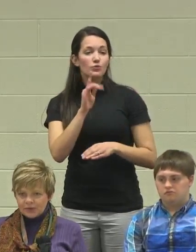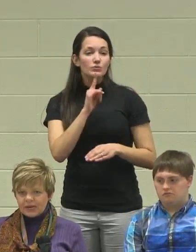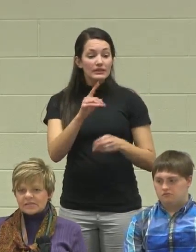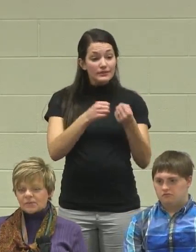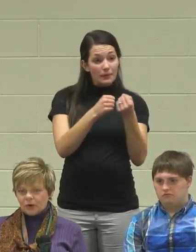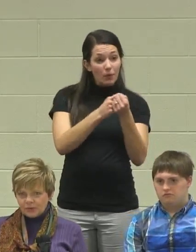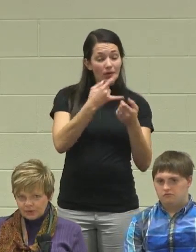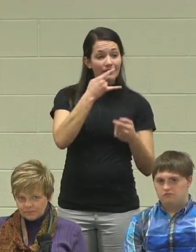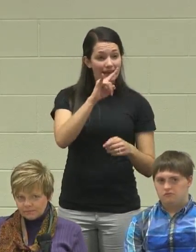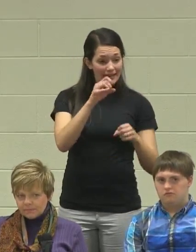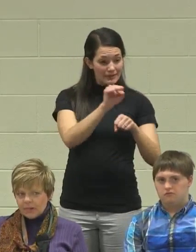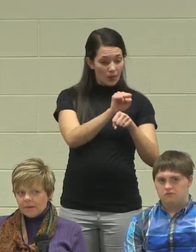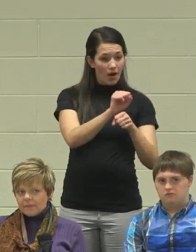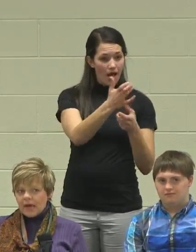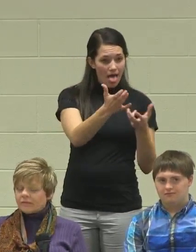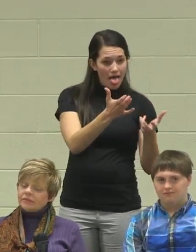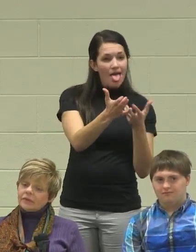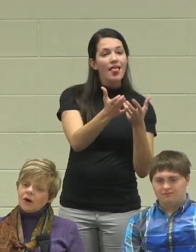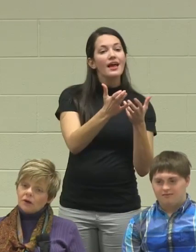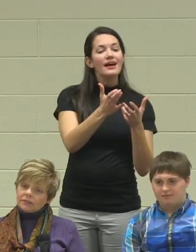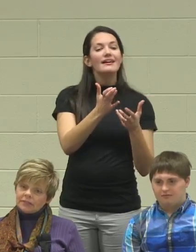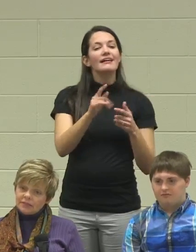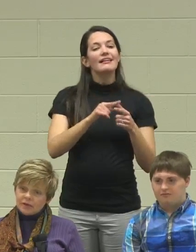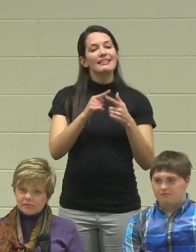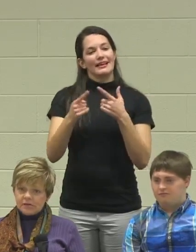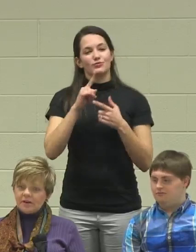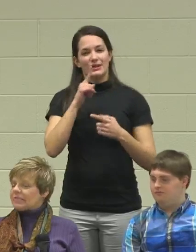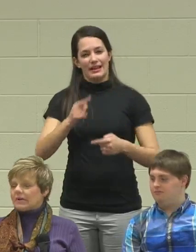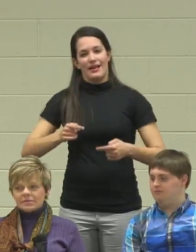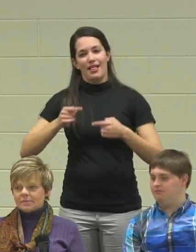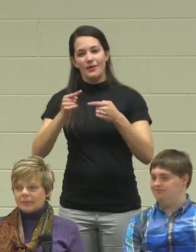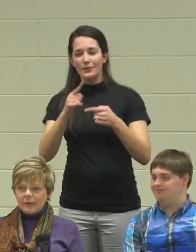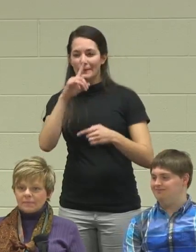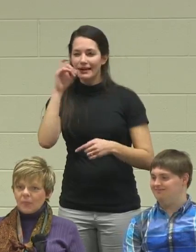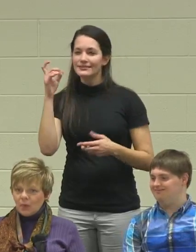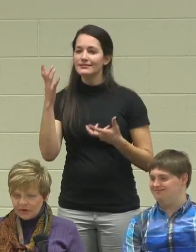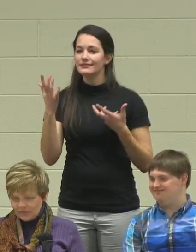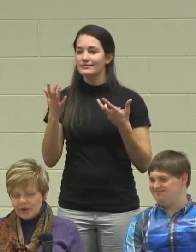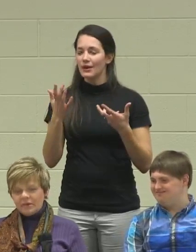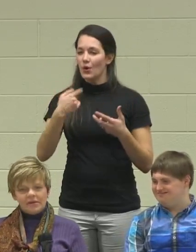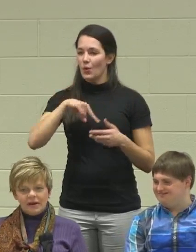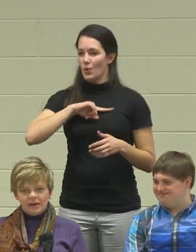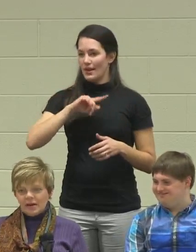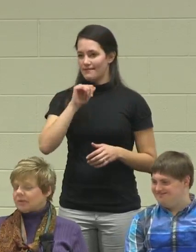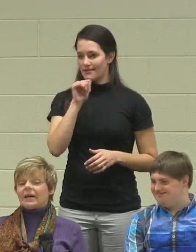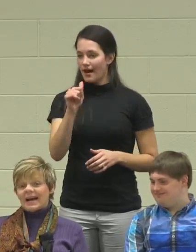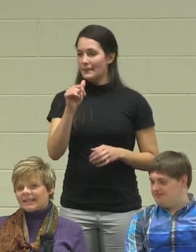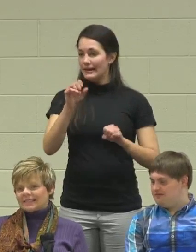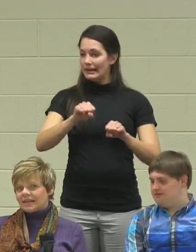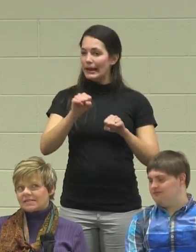the kids and work with them, have a very difficult time, because we have not been able to access